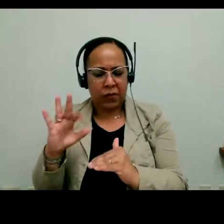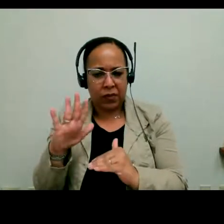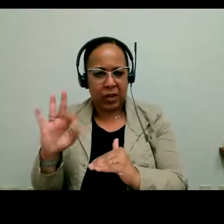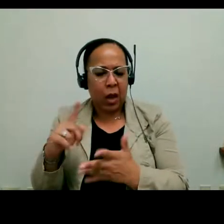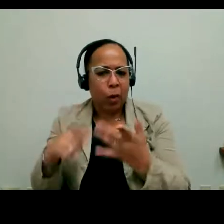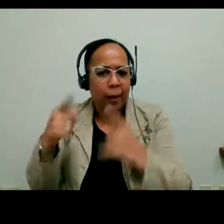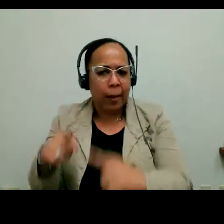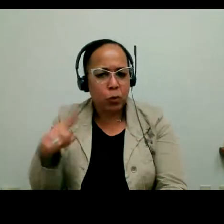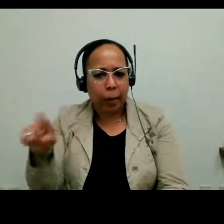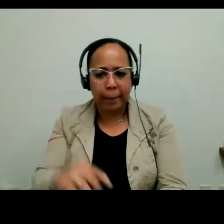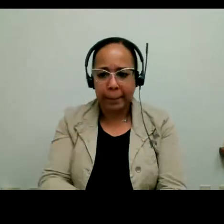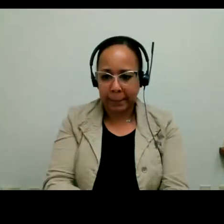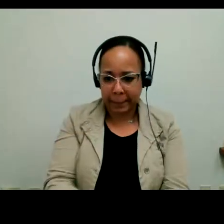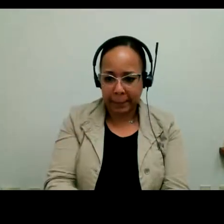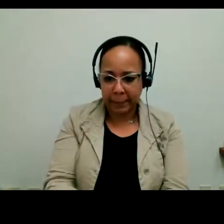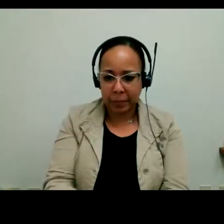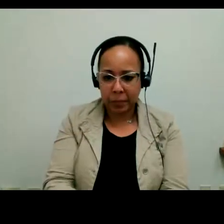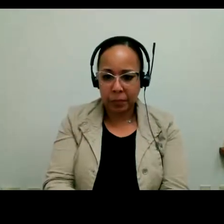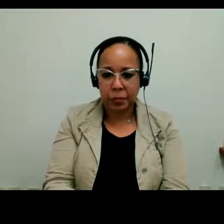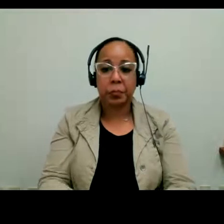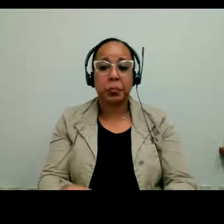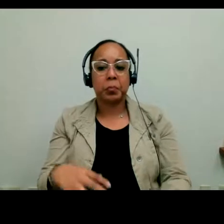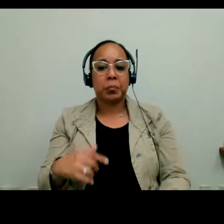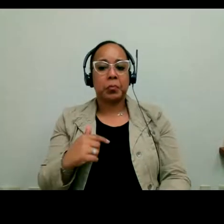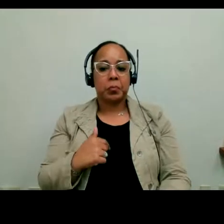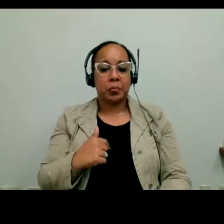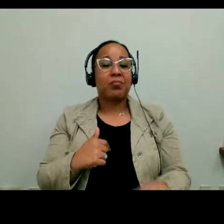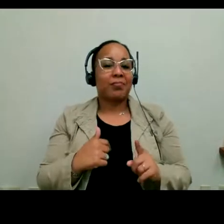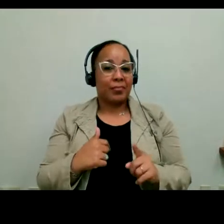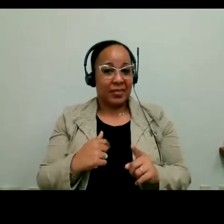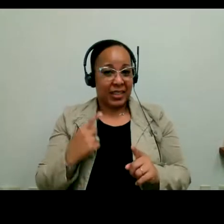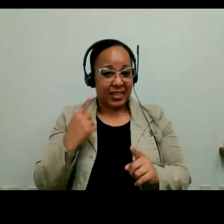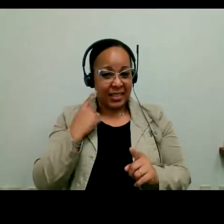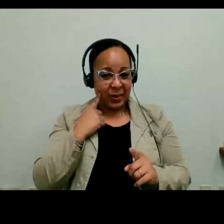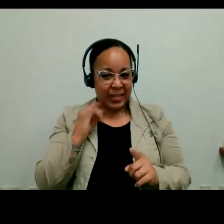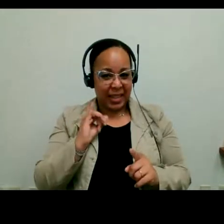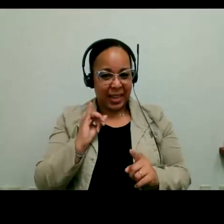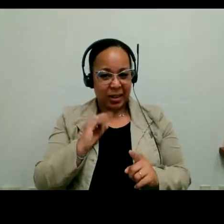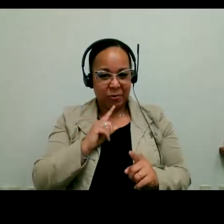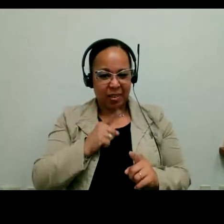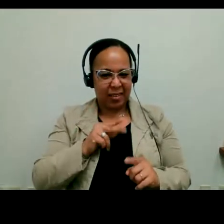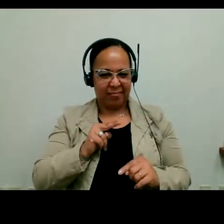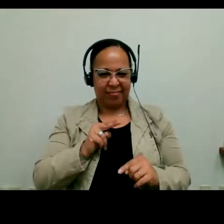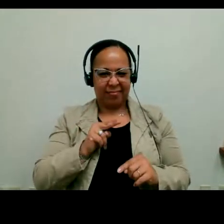I know that sounds like a very arbitrary number